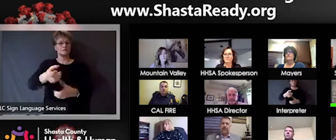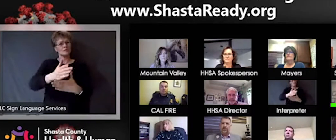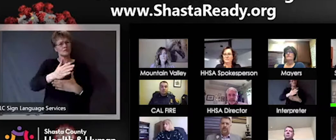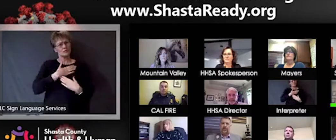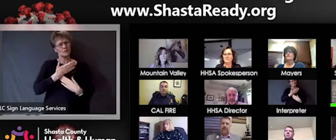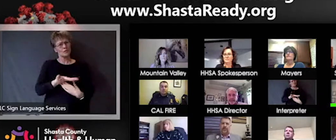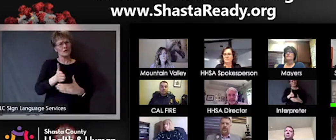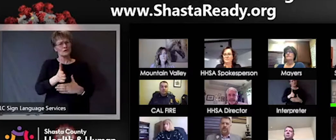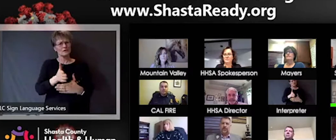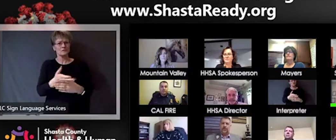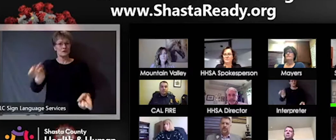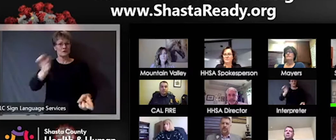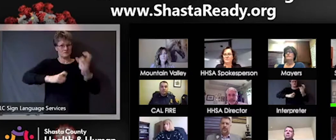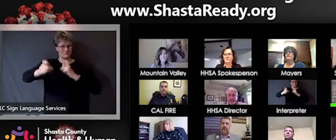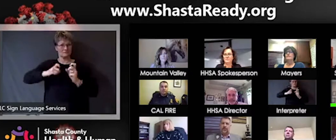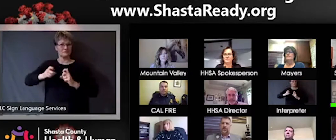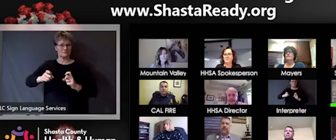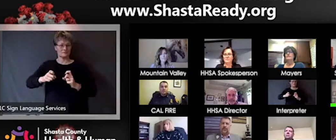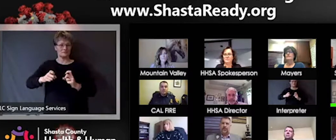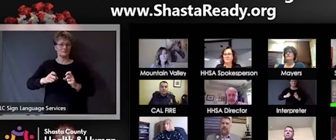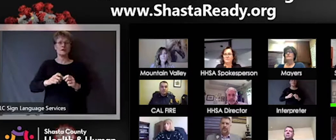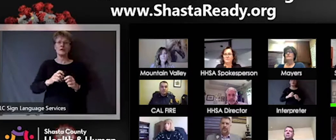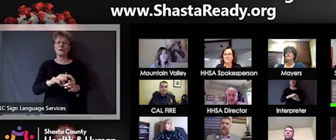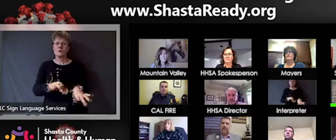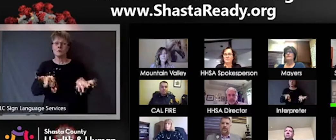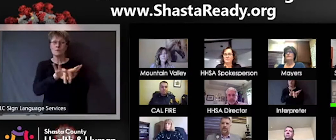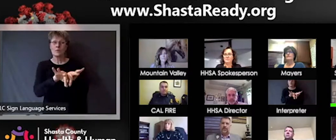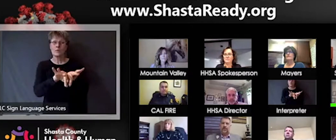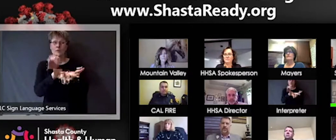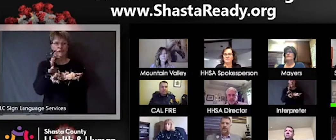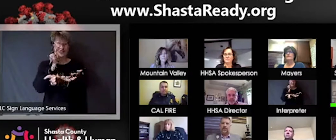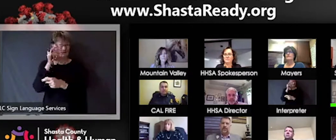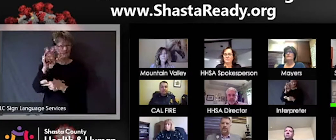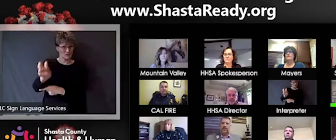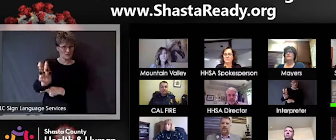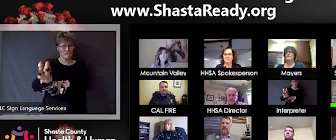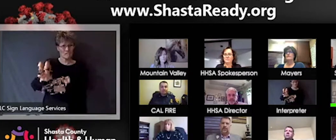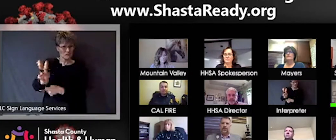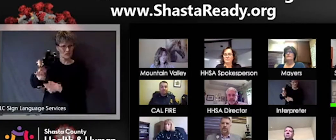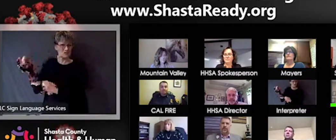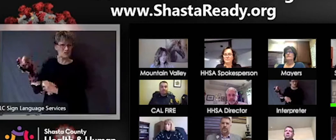all non-essential travel particularly out of our County and back.